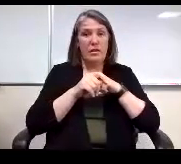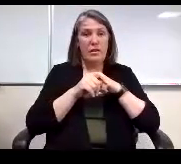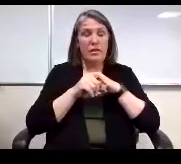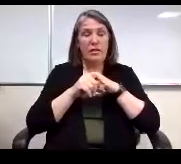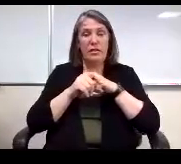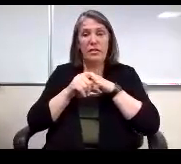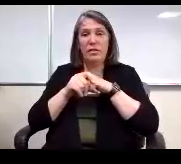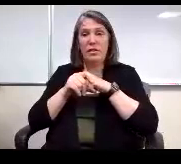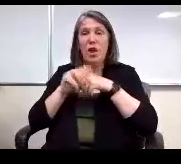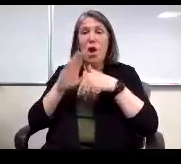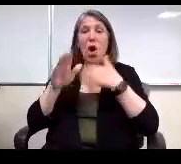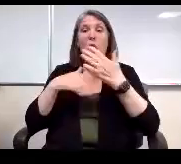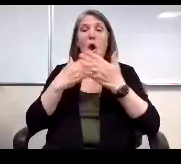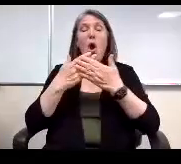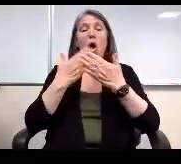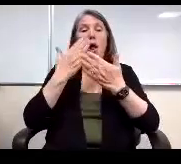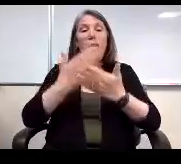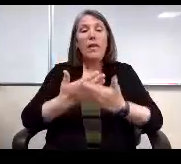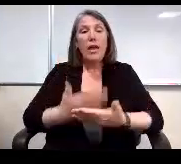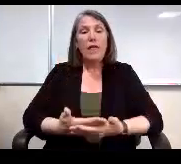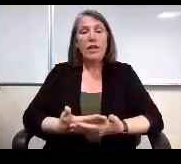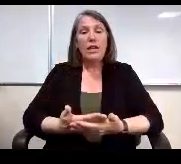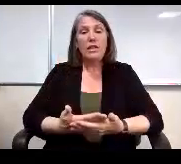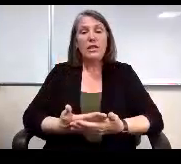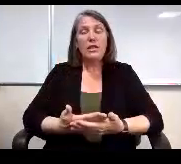All the evidence is through the Board